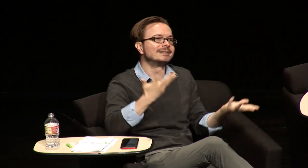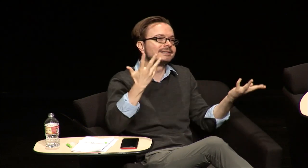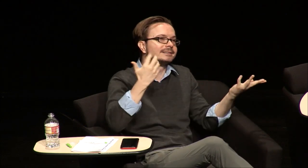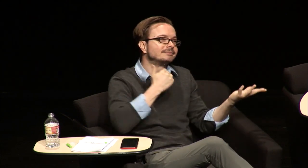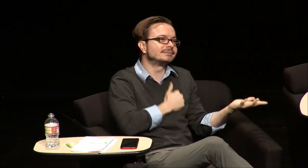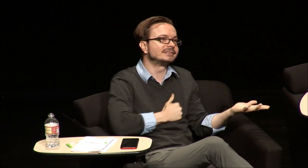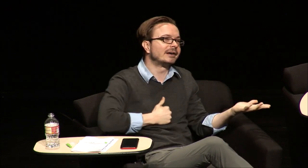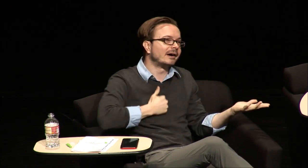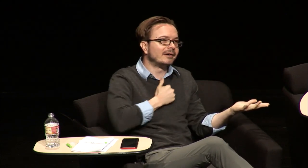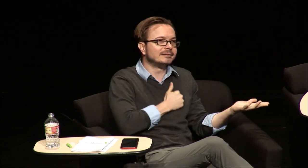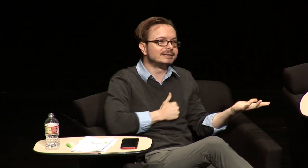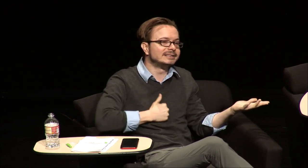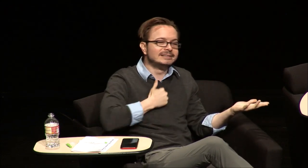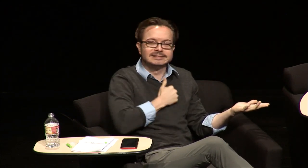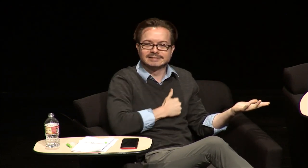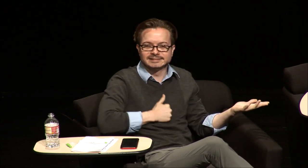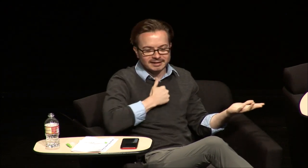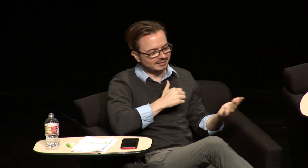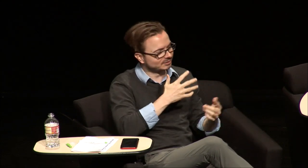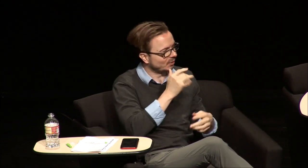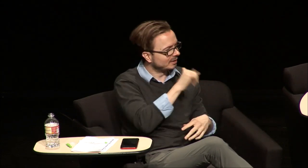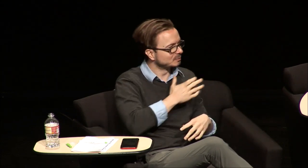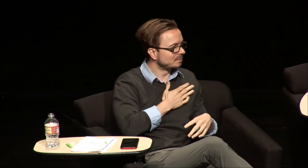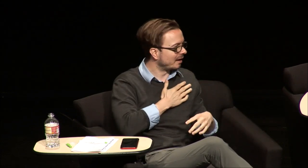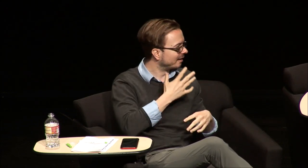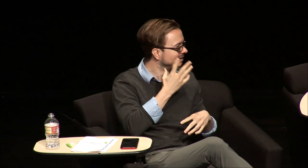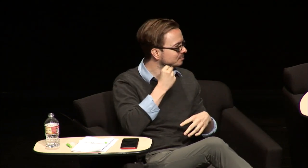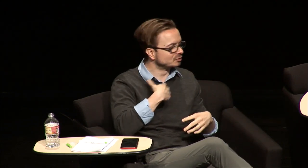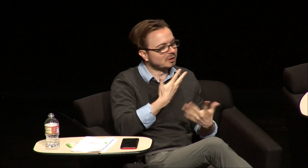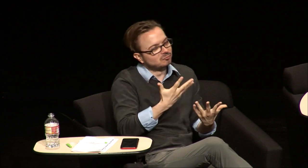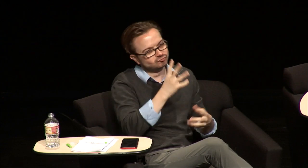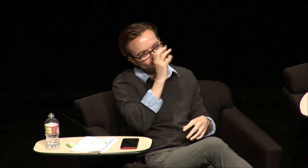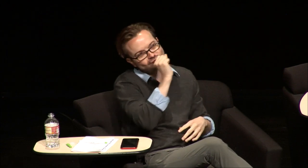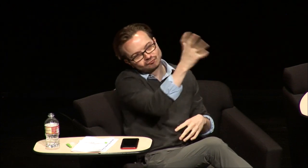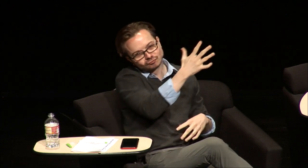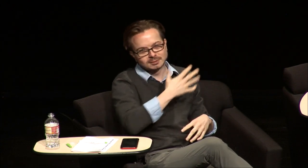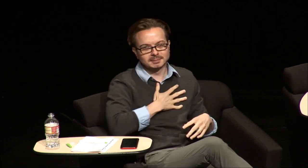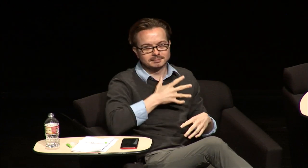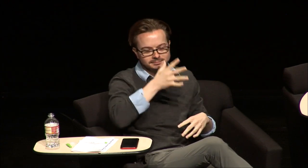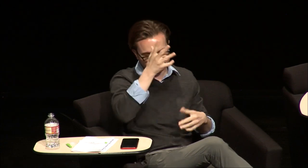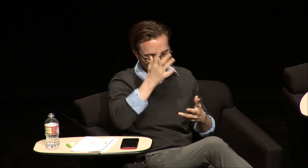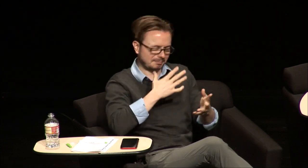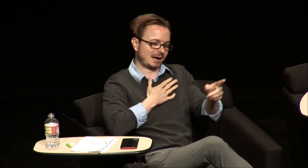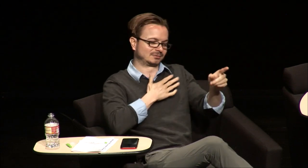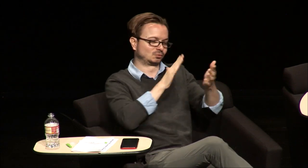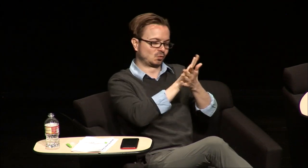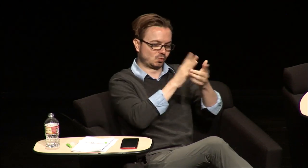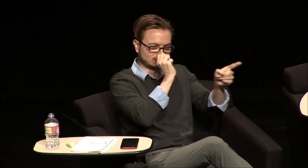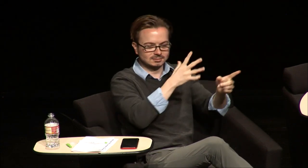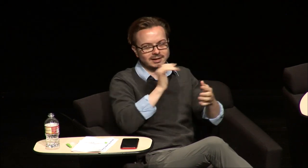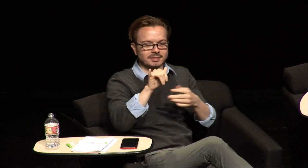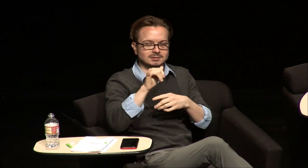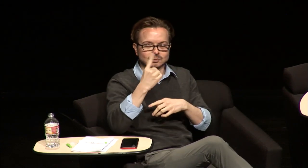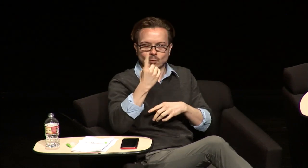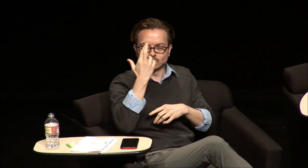were supposed to do the signing song thing I'm like oh oops so that was like the closest I got to ever do anything like that I mean I just I didn't really